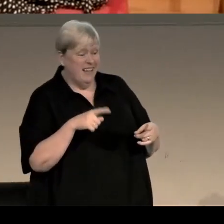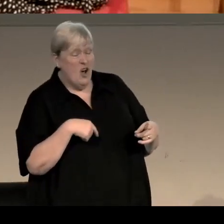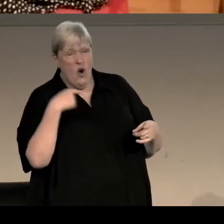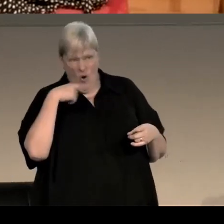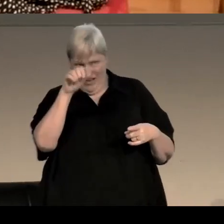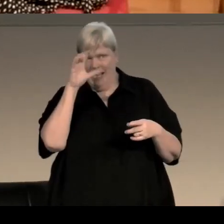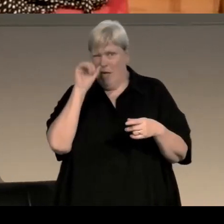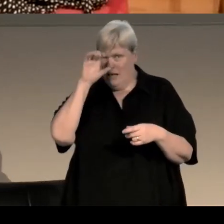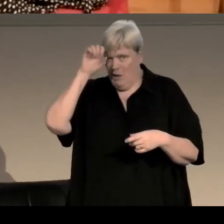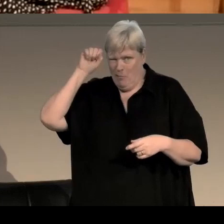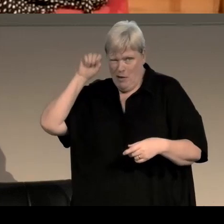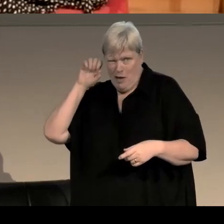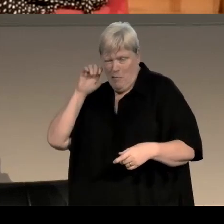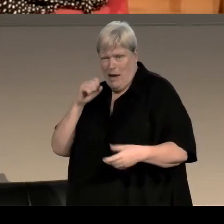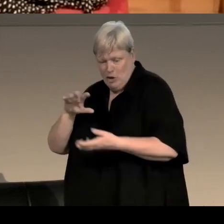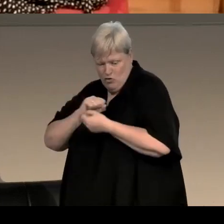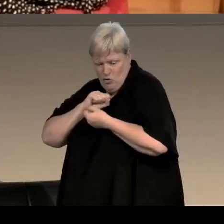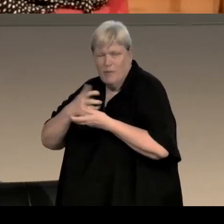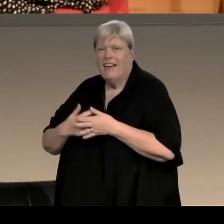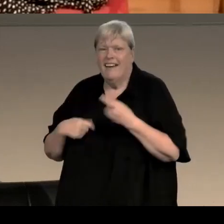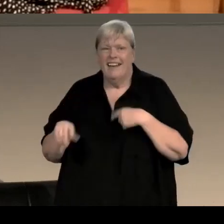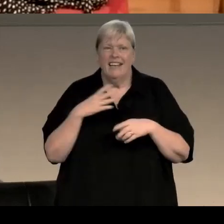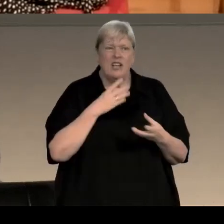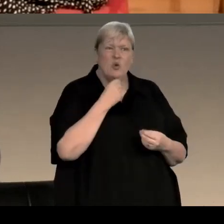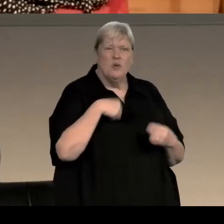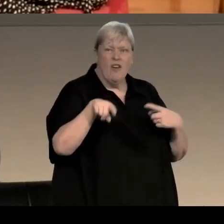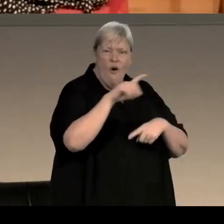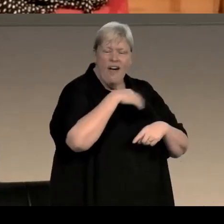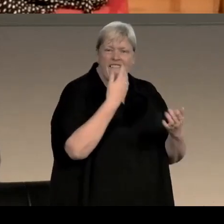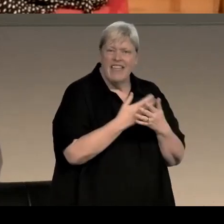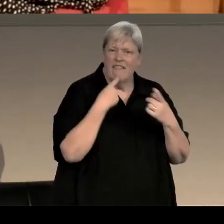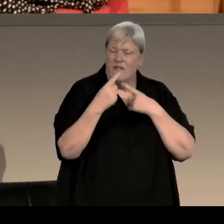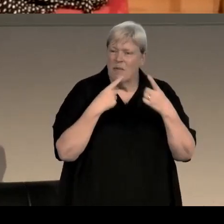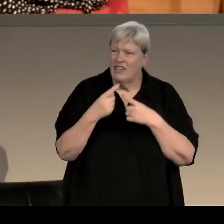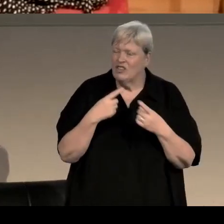that, I can use that, I'll tuck that one away" and, you know, on occasions I've got